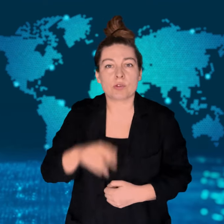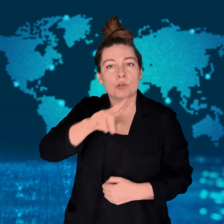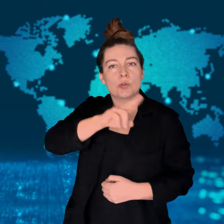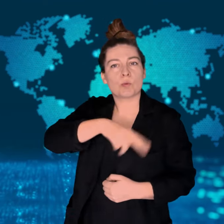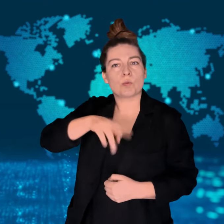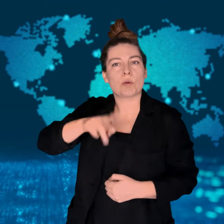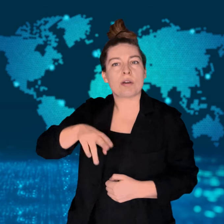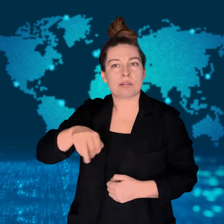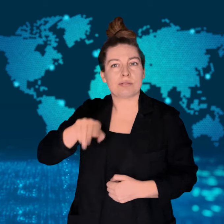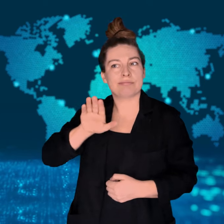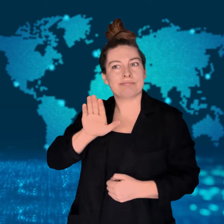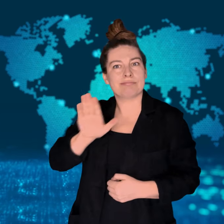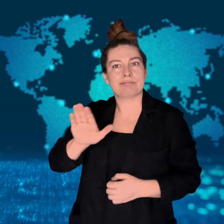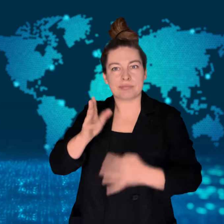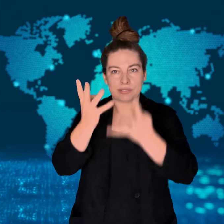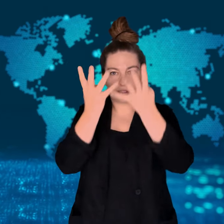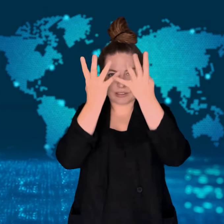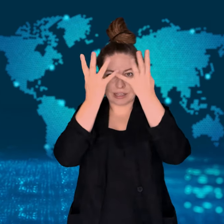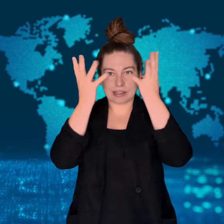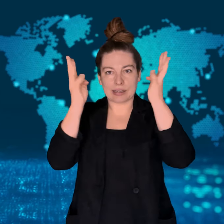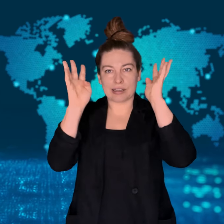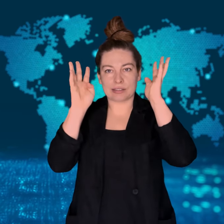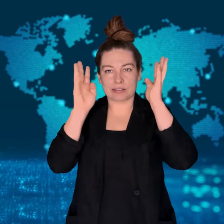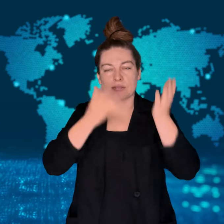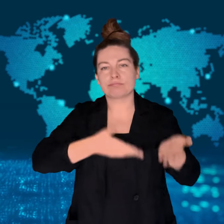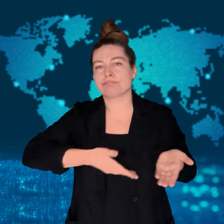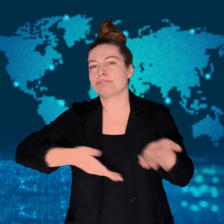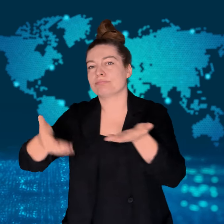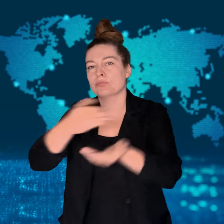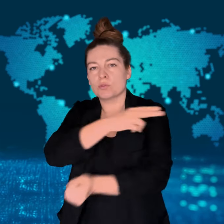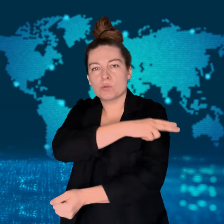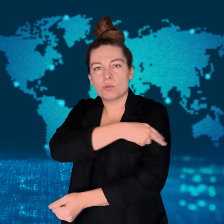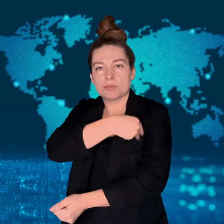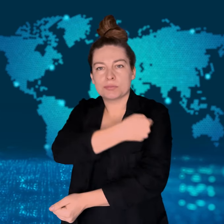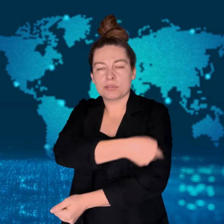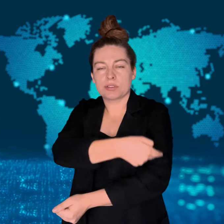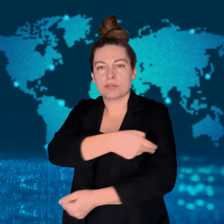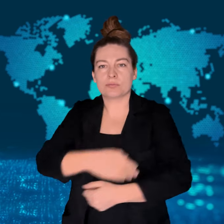King hospitalized